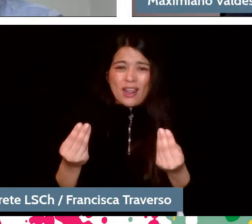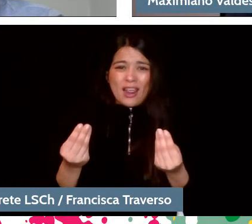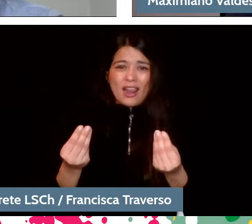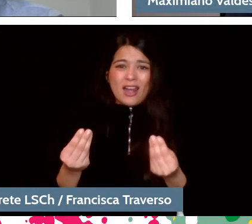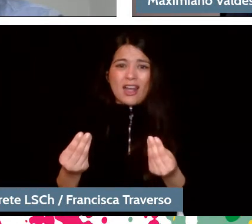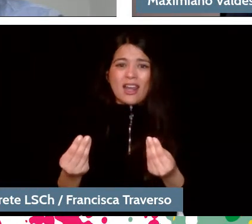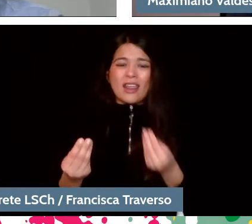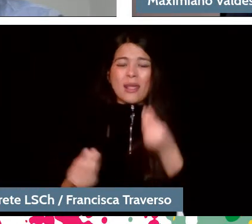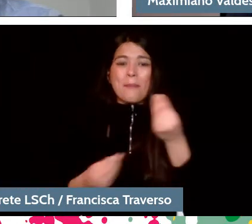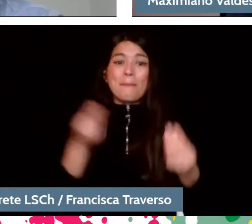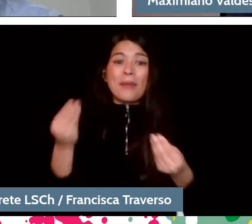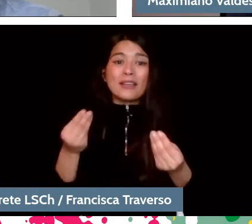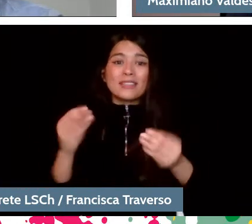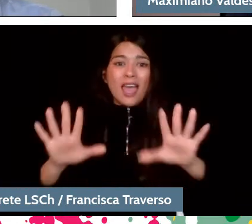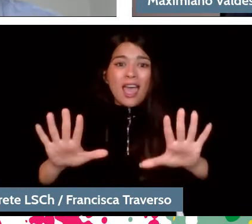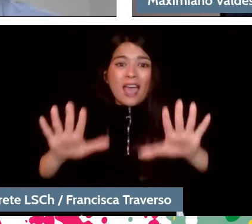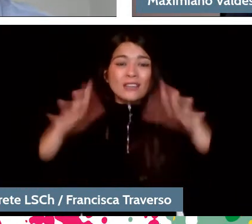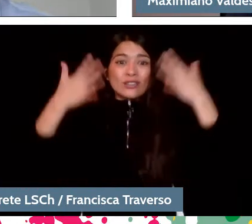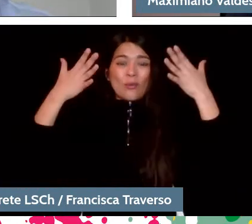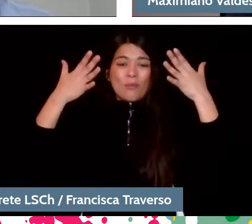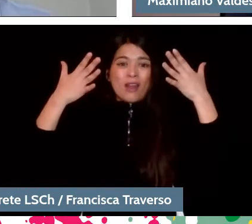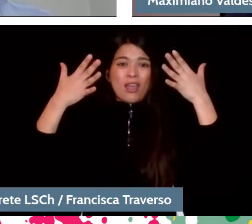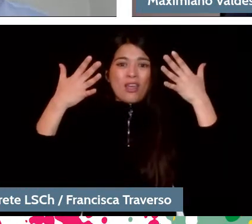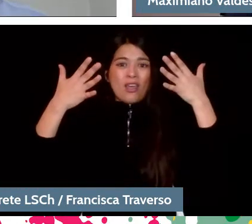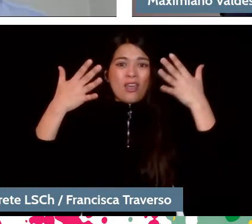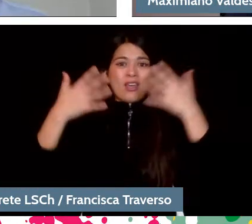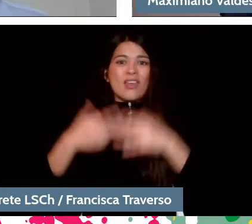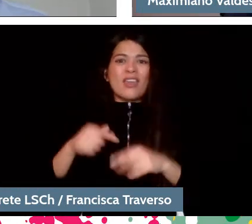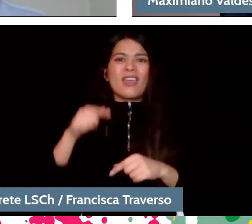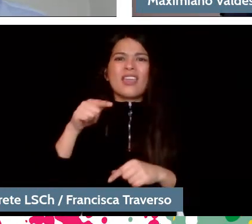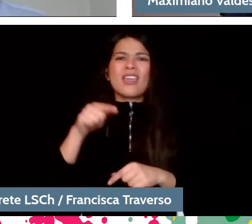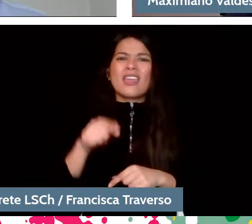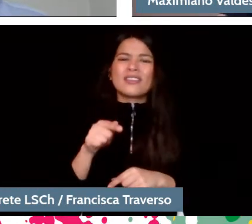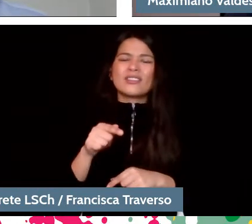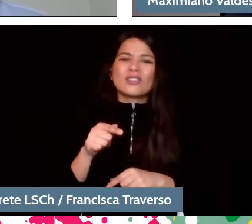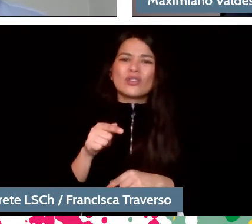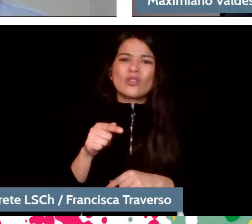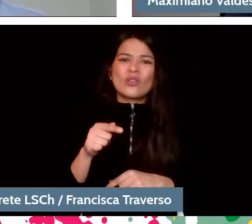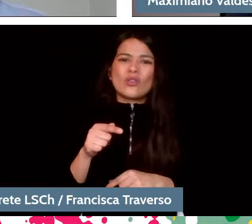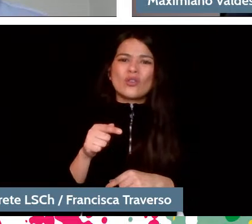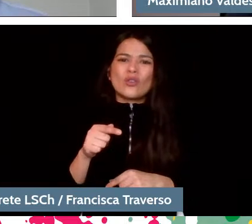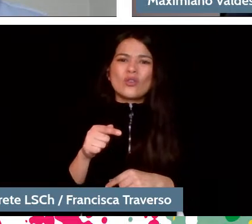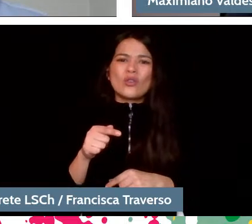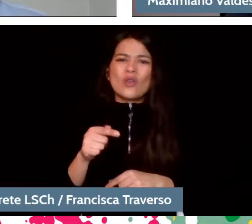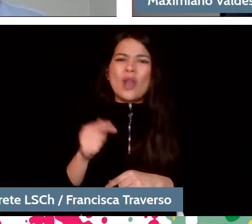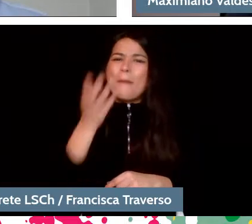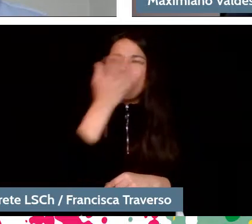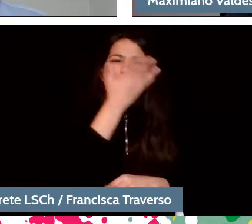and amazement is produced by the wonder of the use of the elements